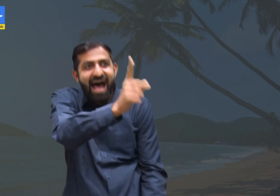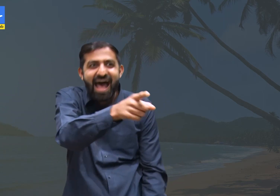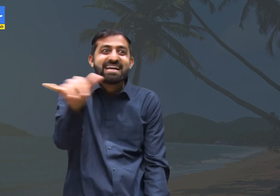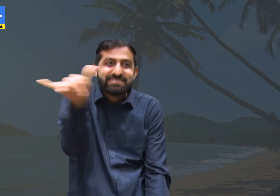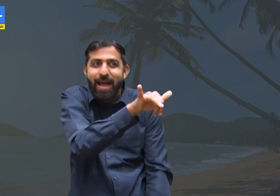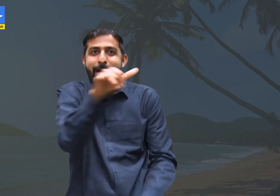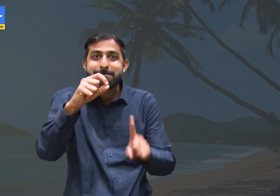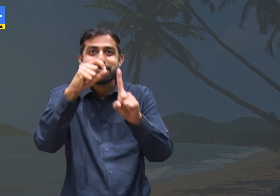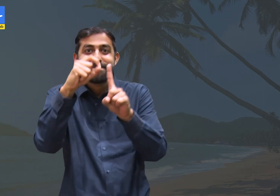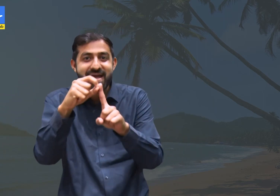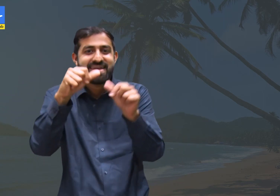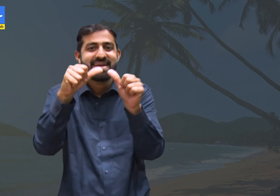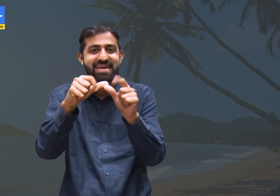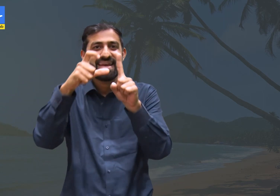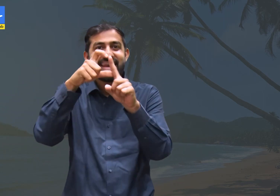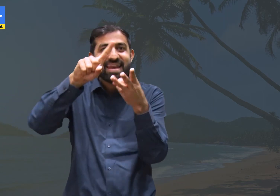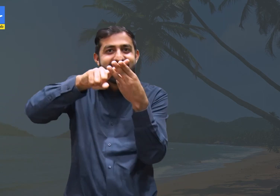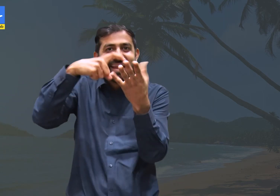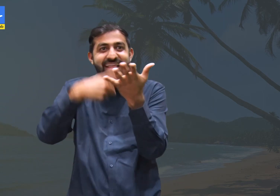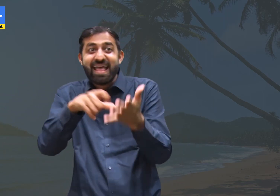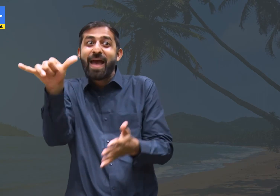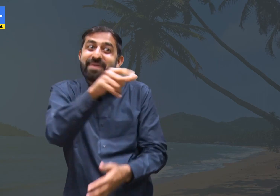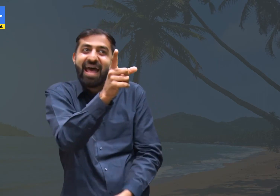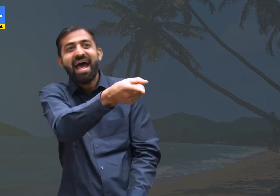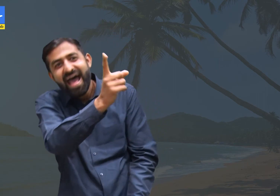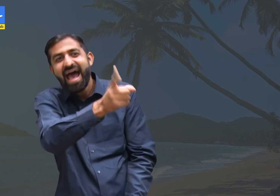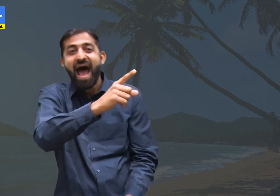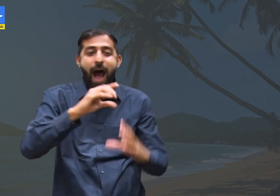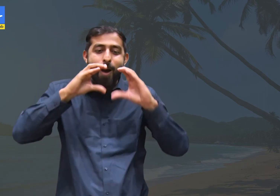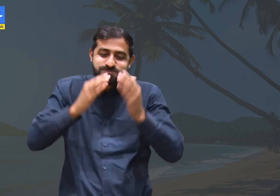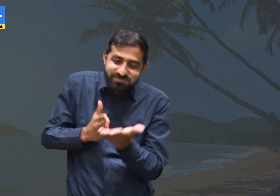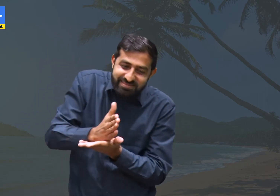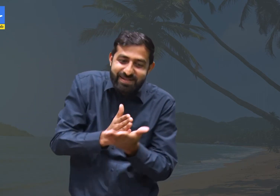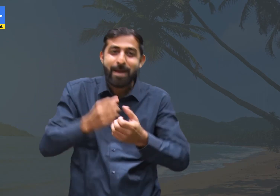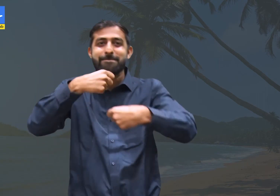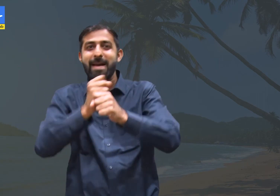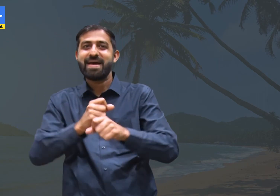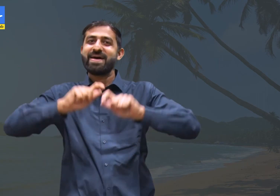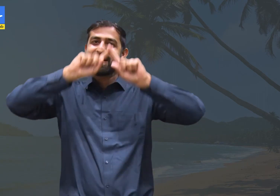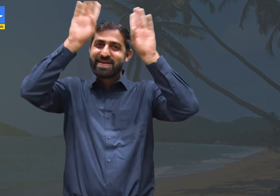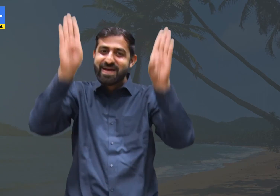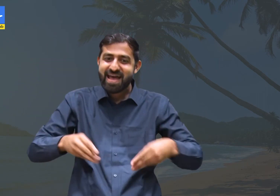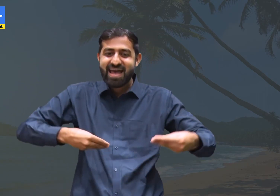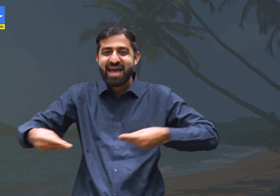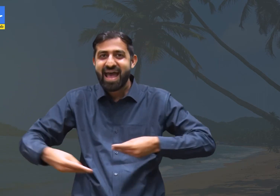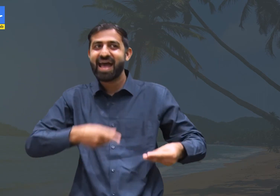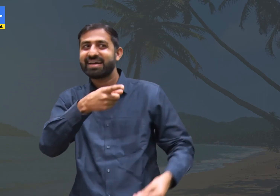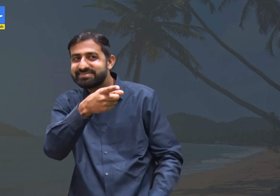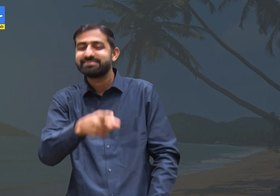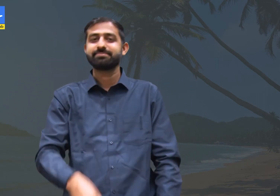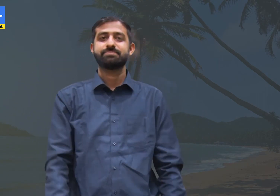that he is dressed like a Pader and he owns a bakery.